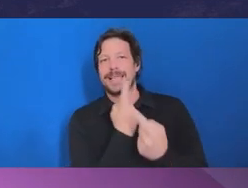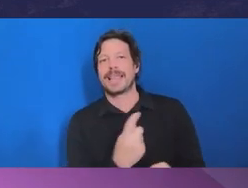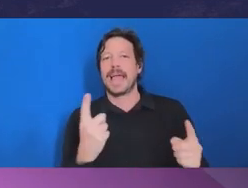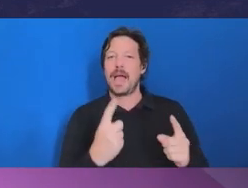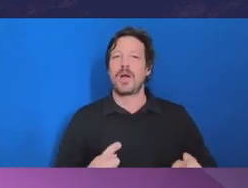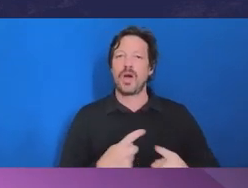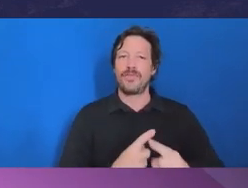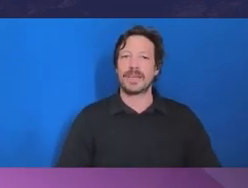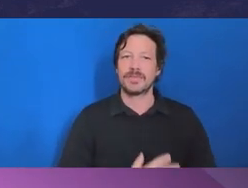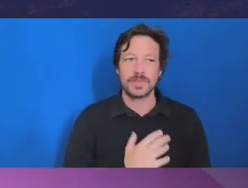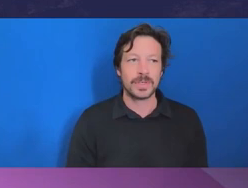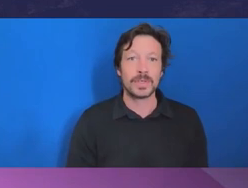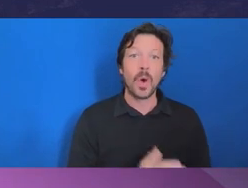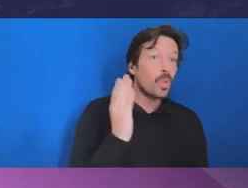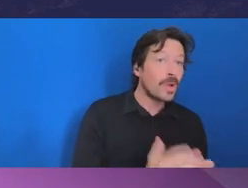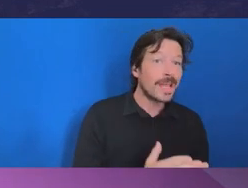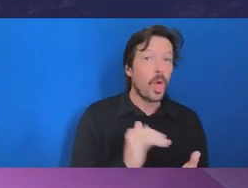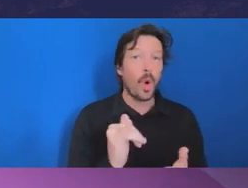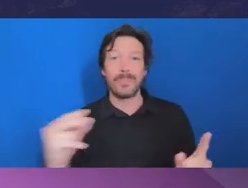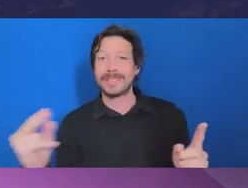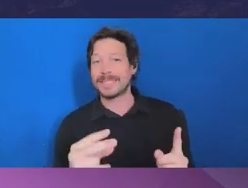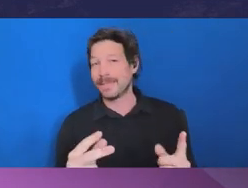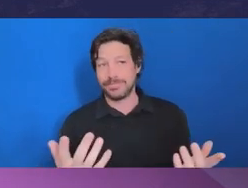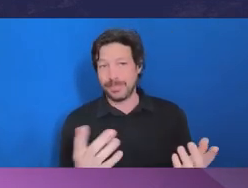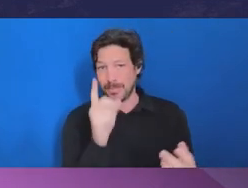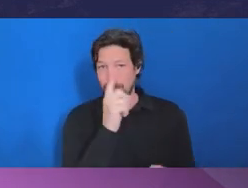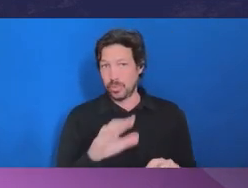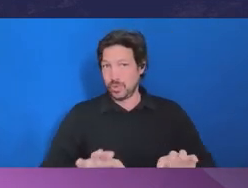and you try to get to the bottom of it and part of it is probably this lack of awareness